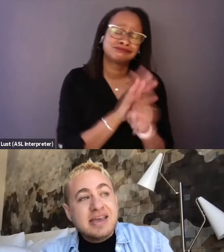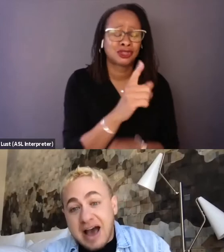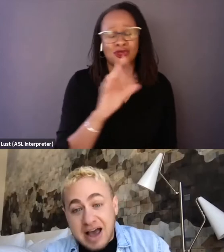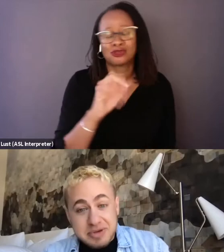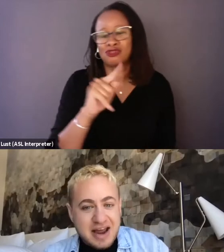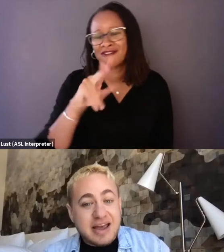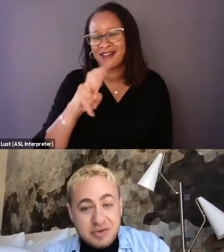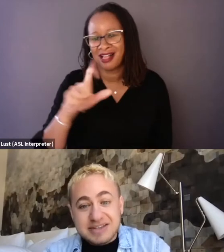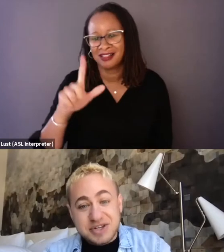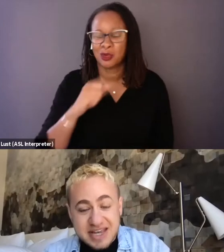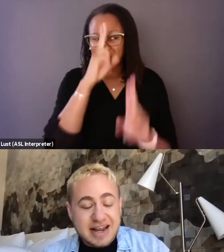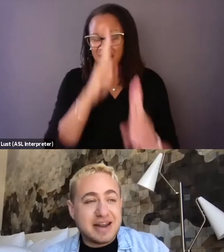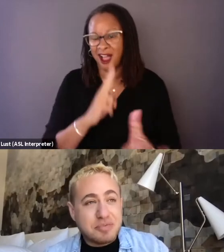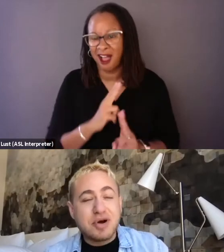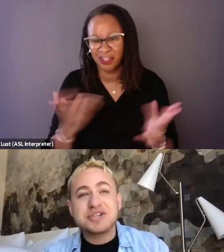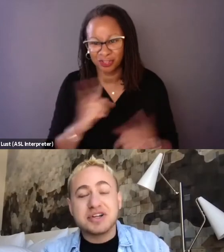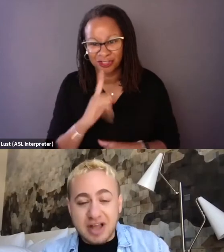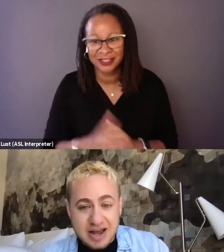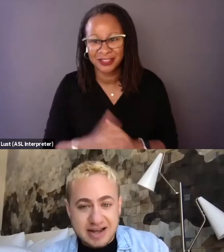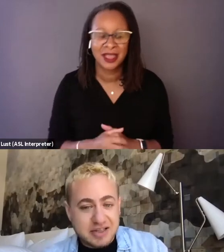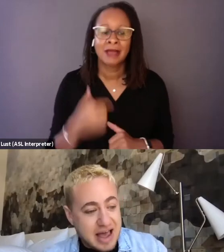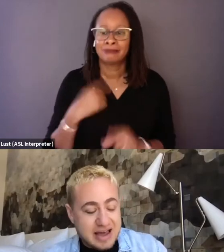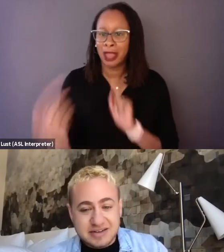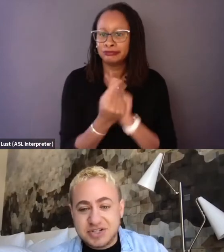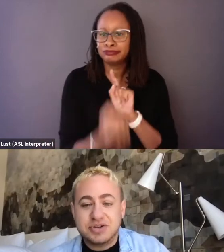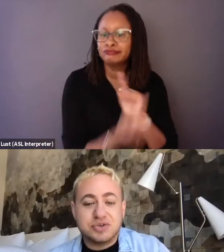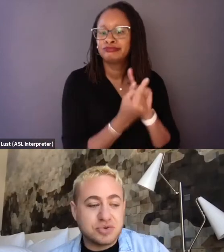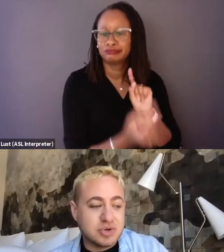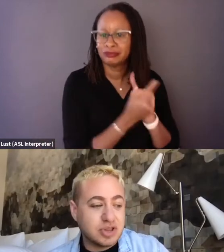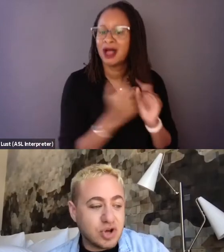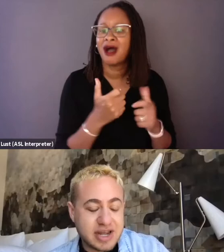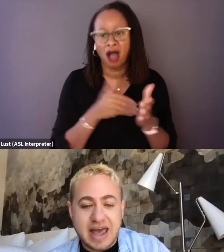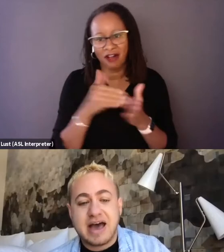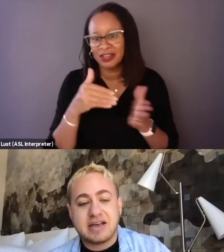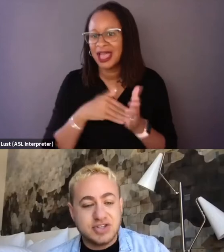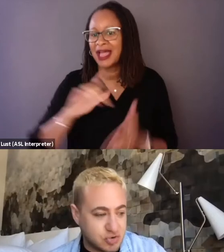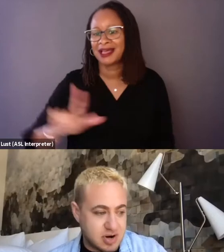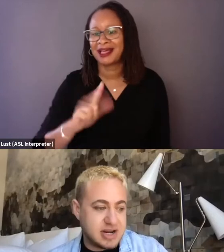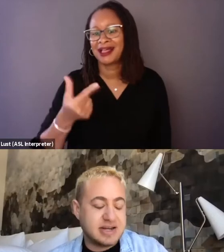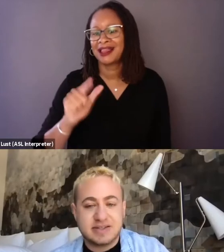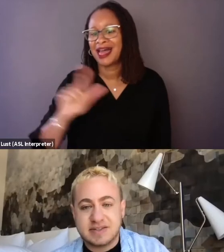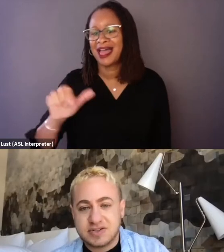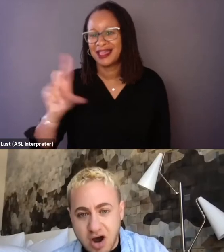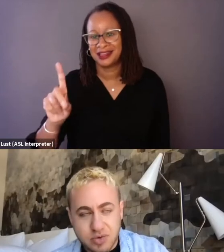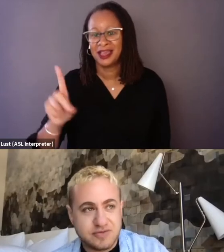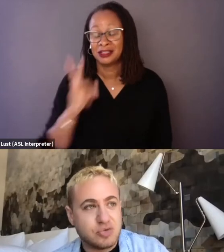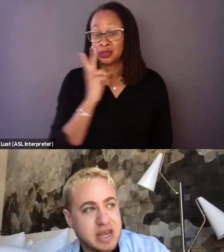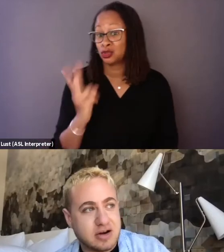Yeah, I mean, as you said, I get approached a lot at GLAAD to look at stories, talk with filmmakers